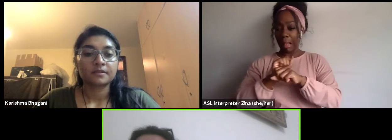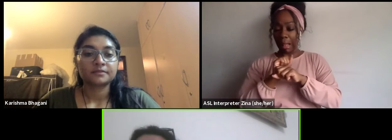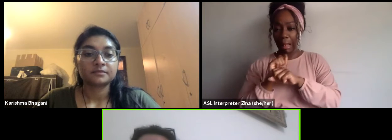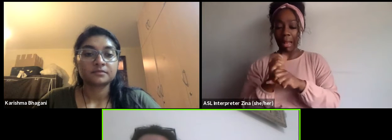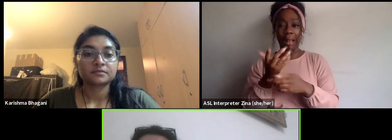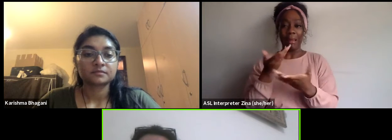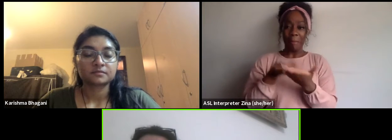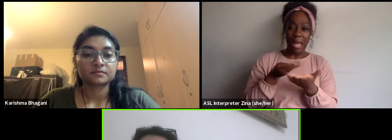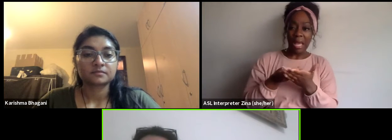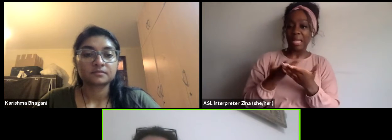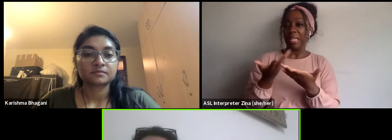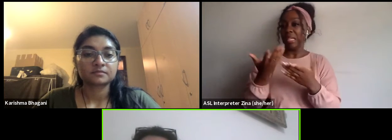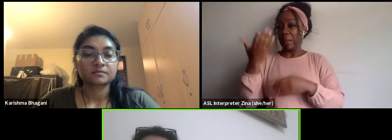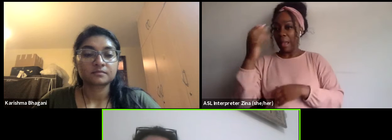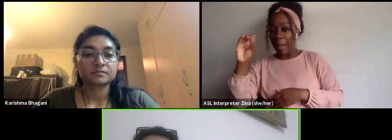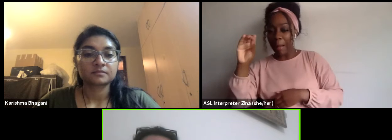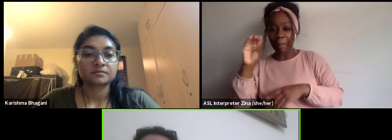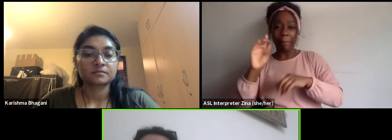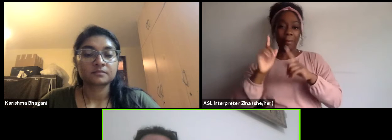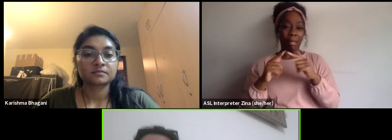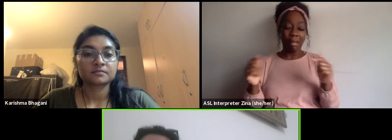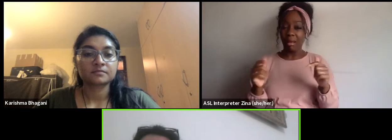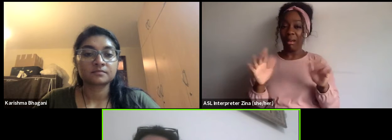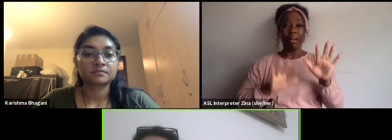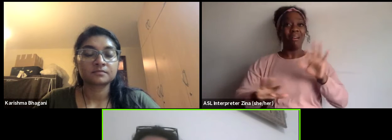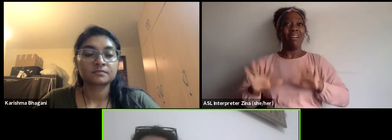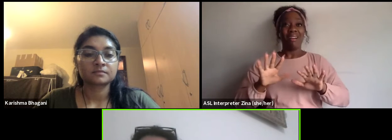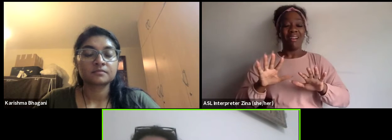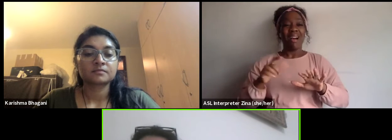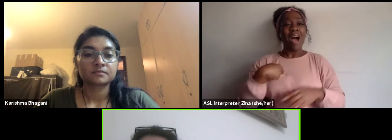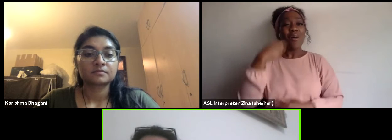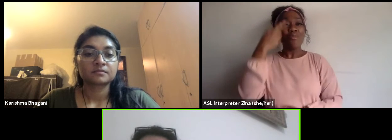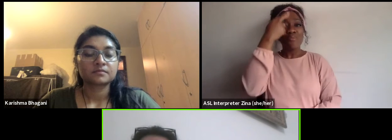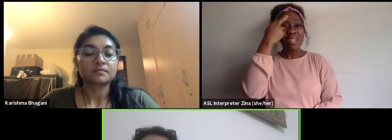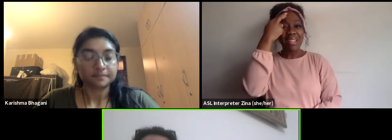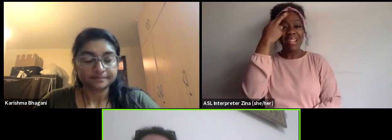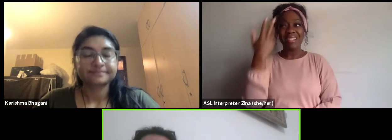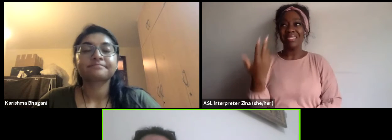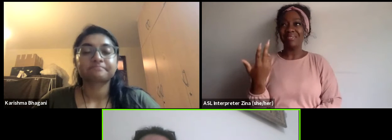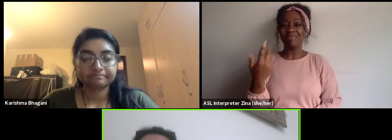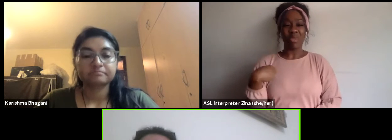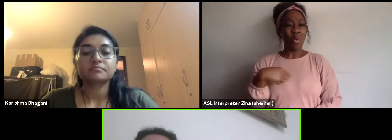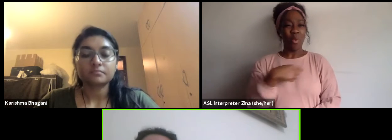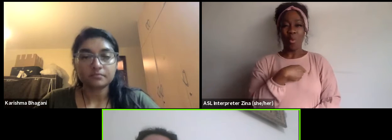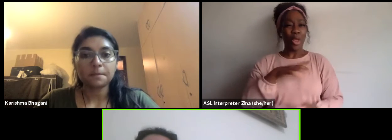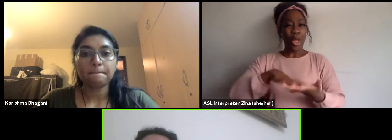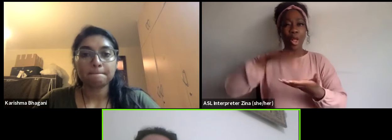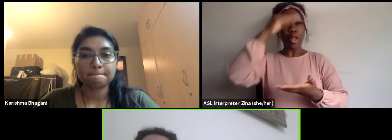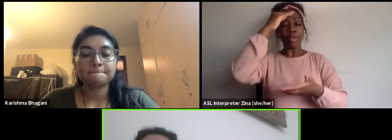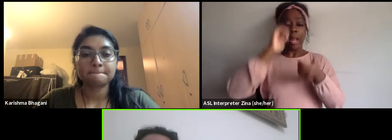And then I realize it if we don't learn how to do it properly because as much as it was really good